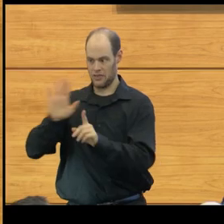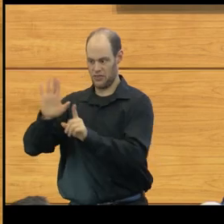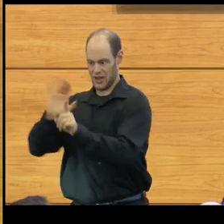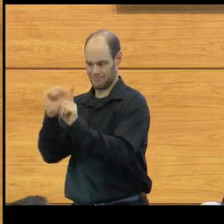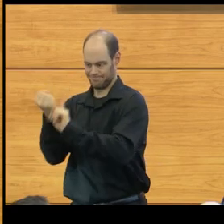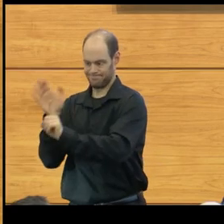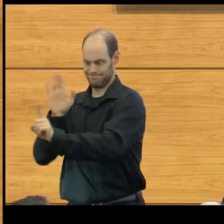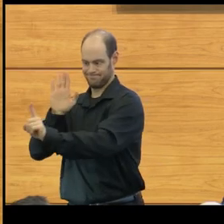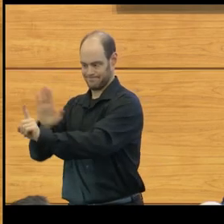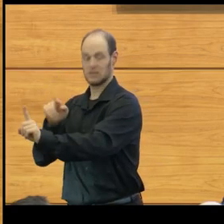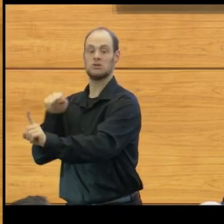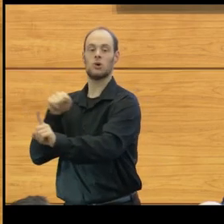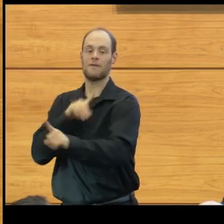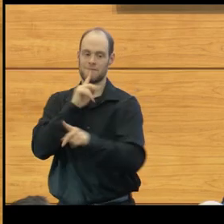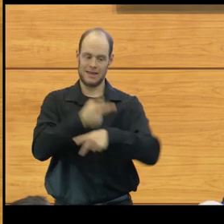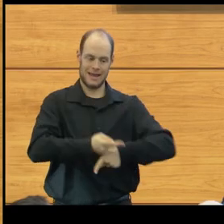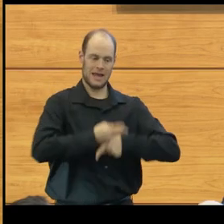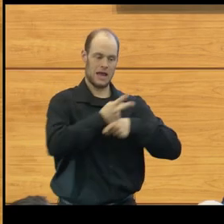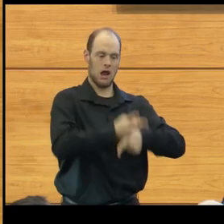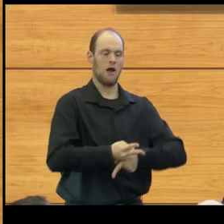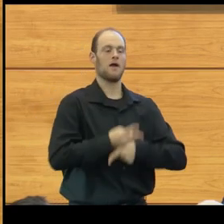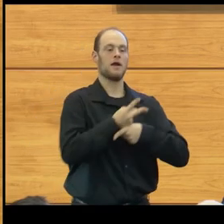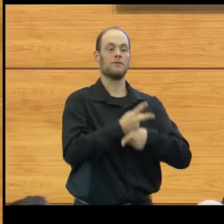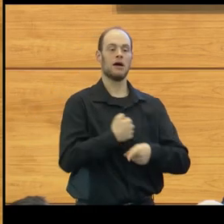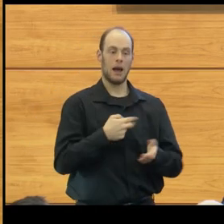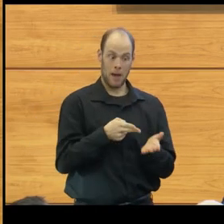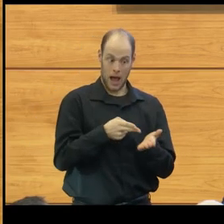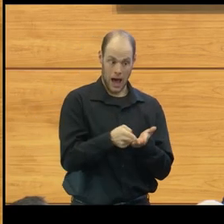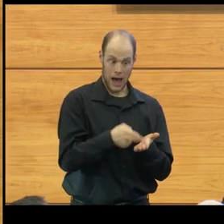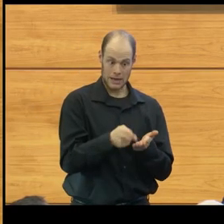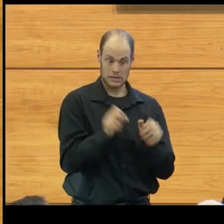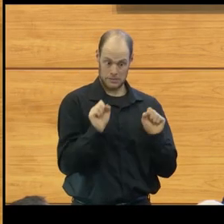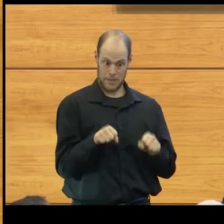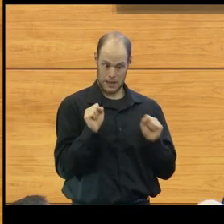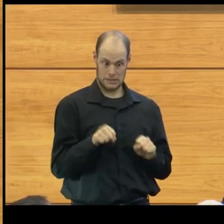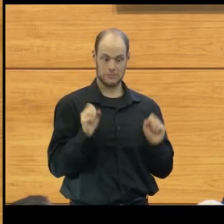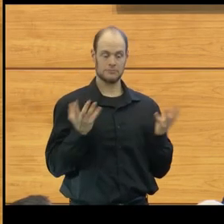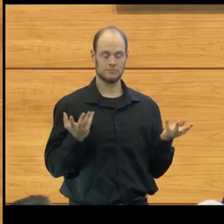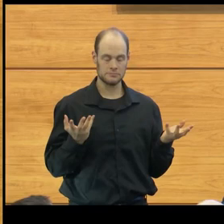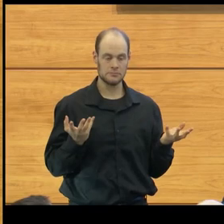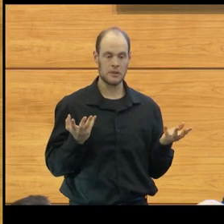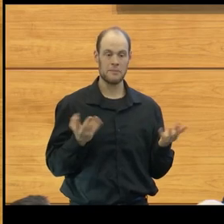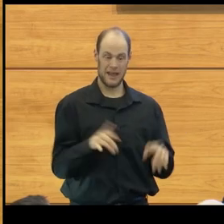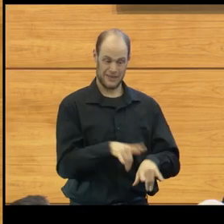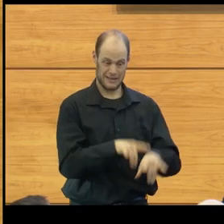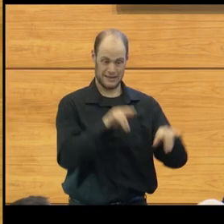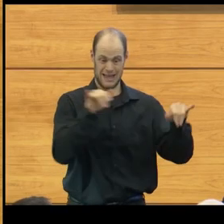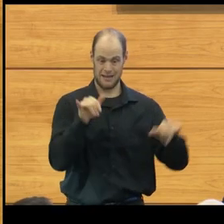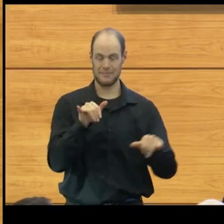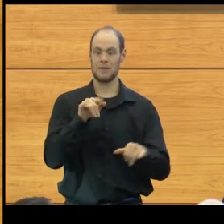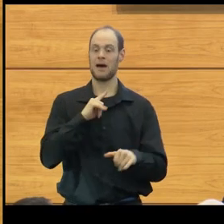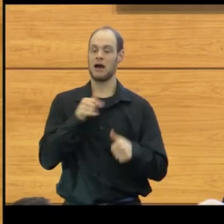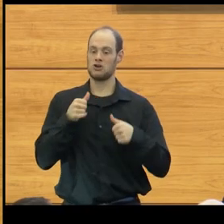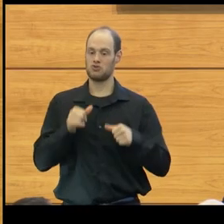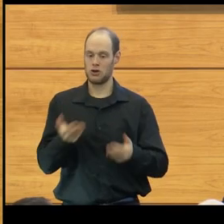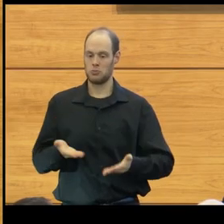So I'm pretty careful to be as honest as I possibly can be, but to make sure that I've tried to provide a fair